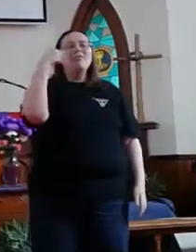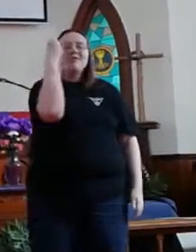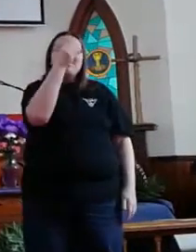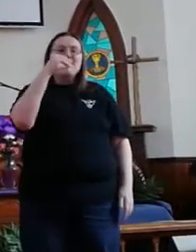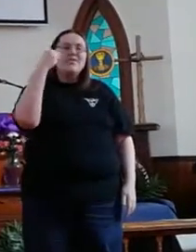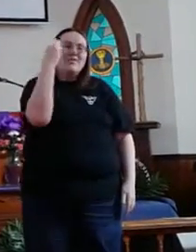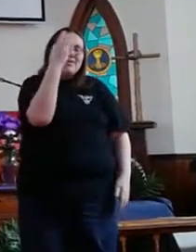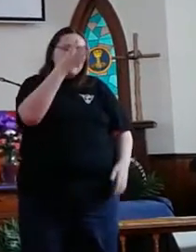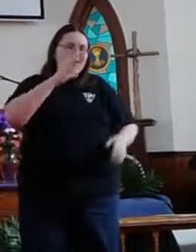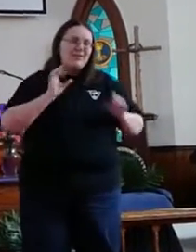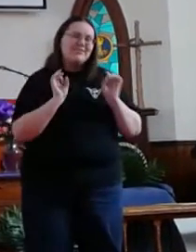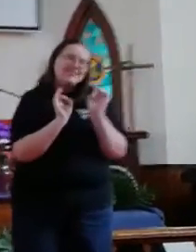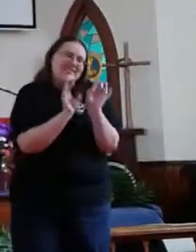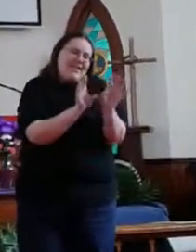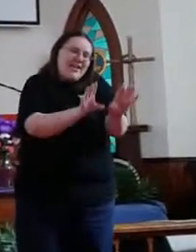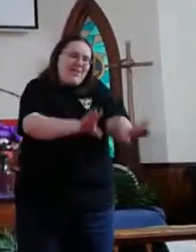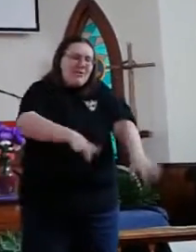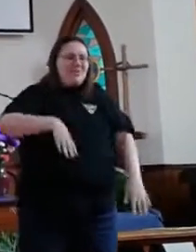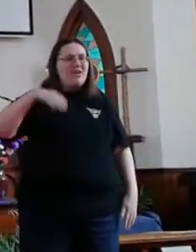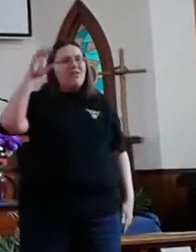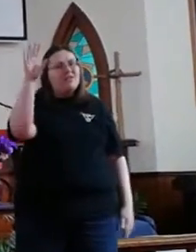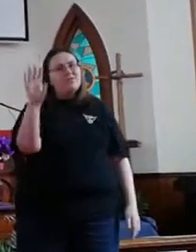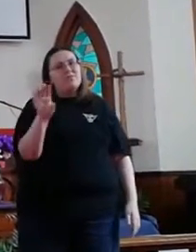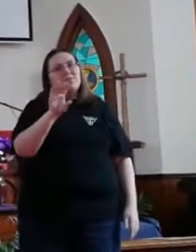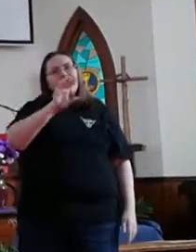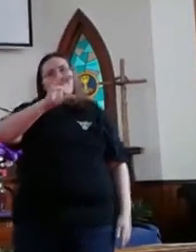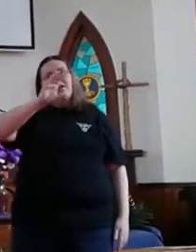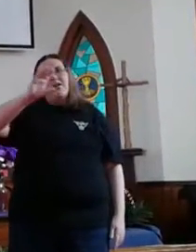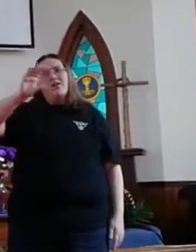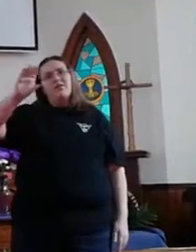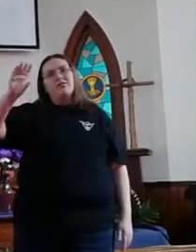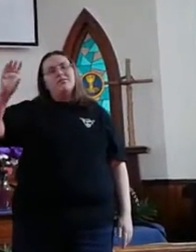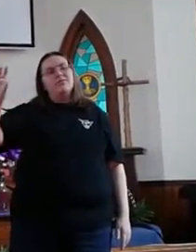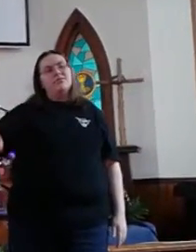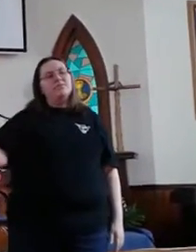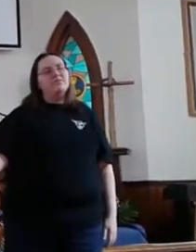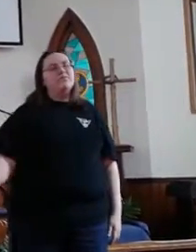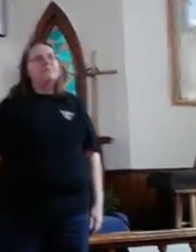For the beautiful terrible cross